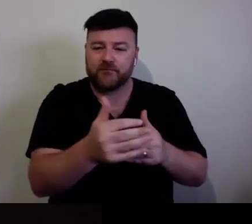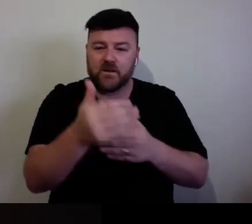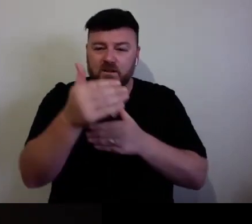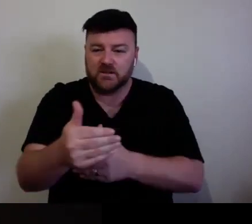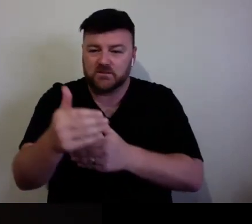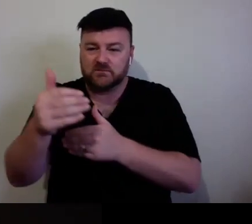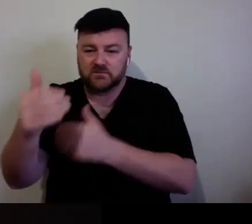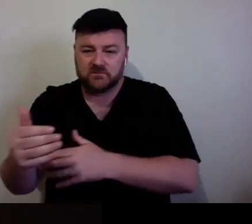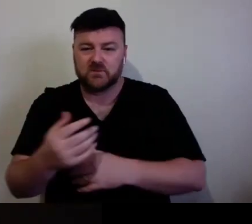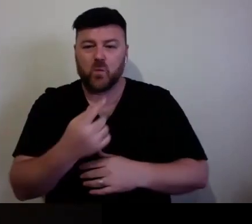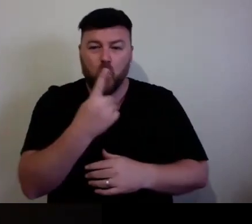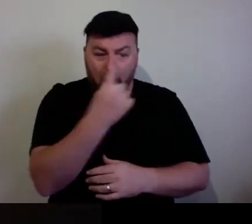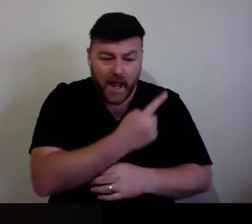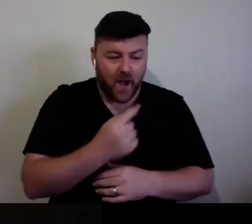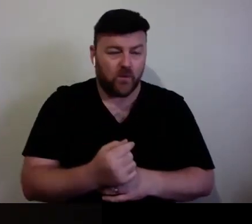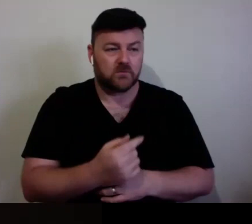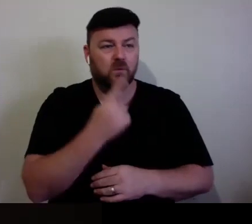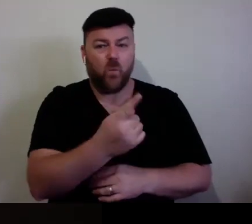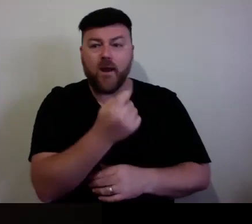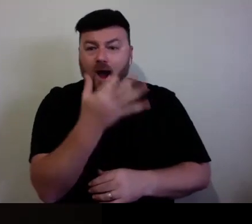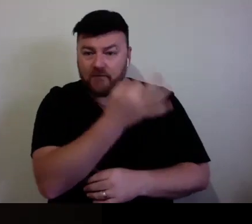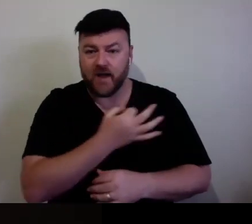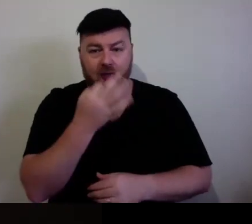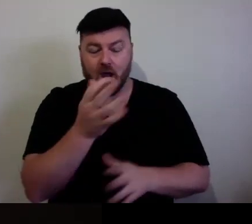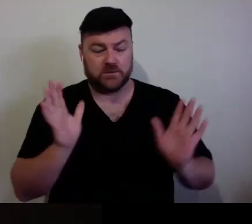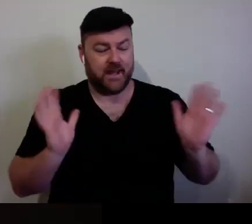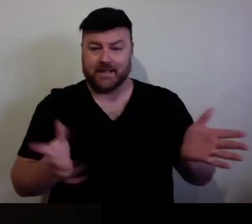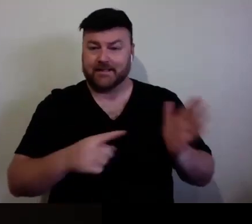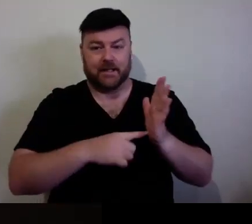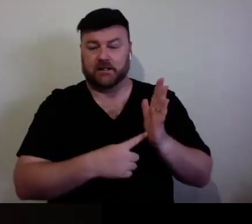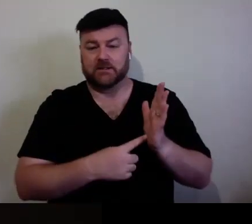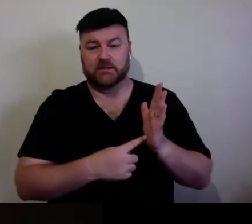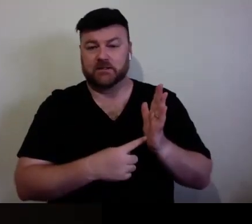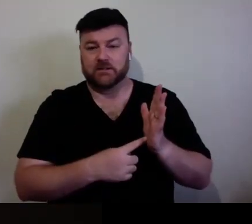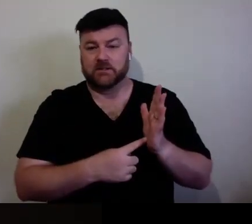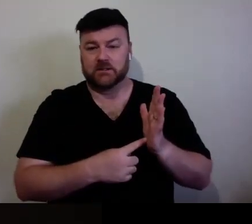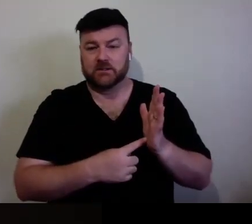most for any session. Cut it off and go.